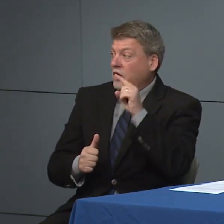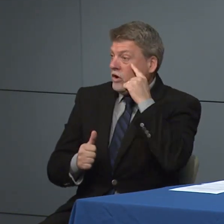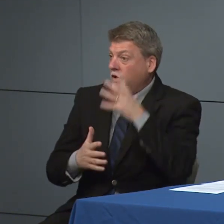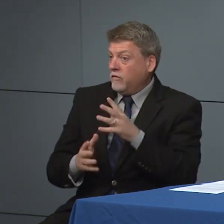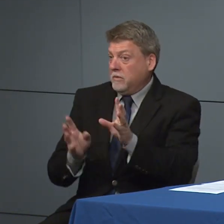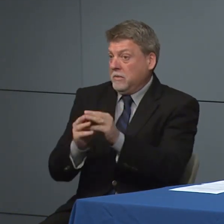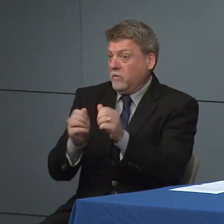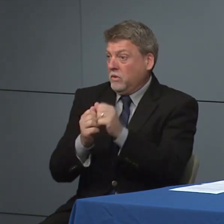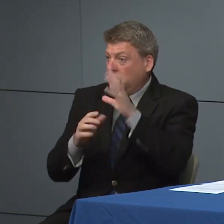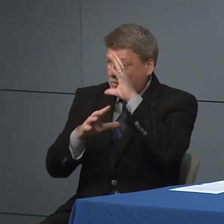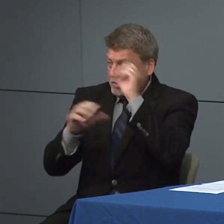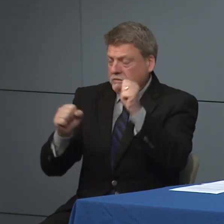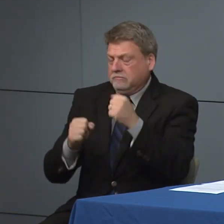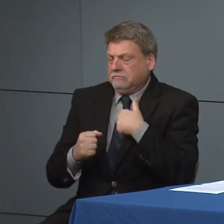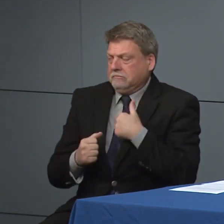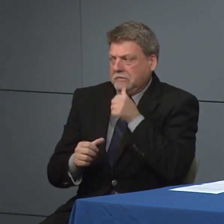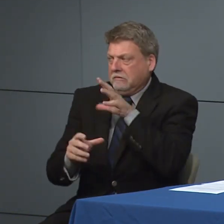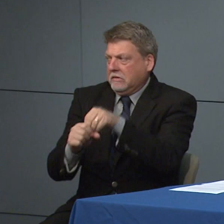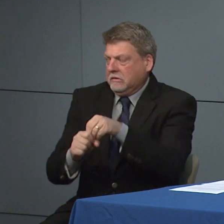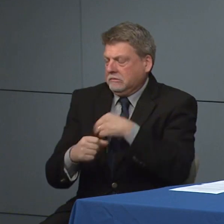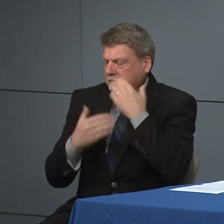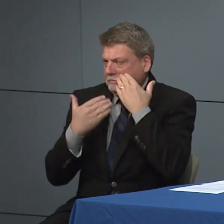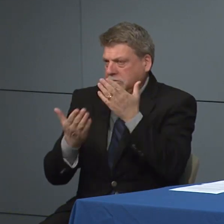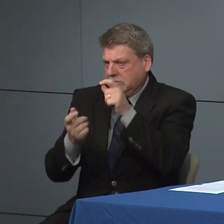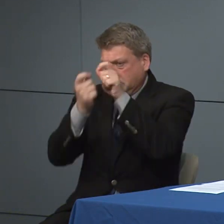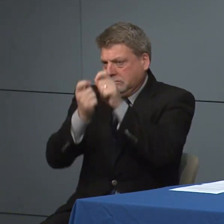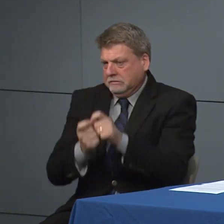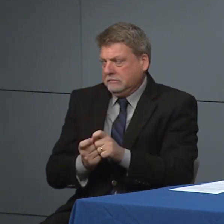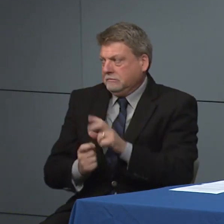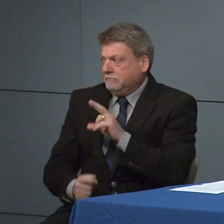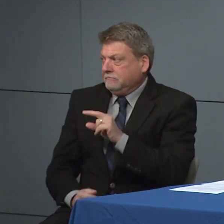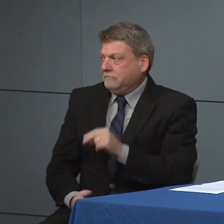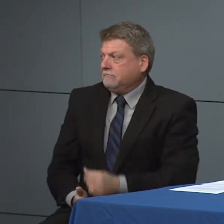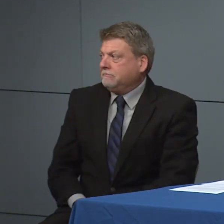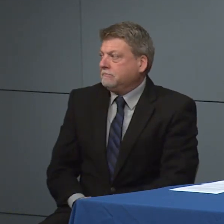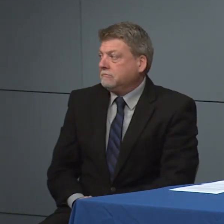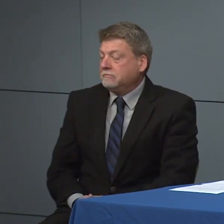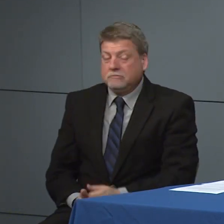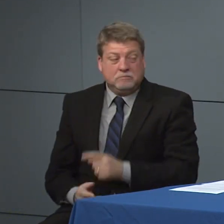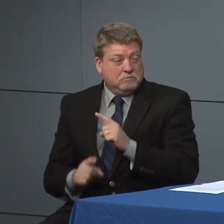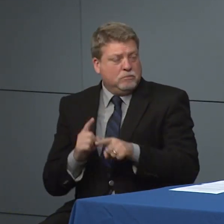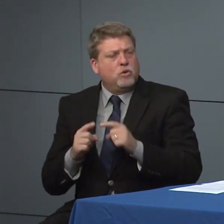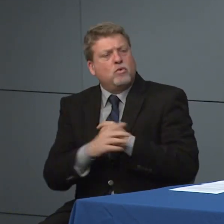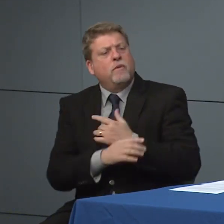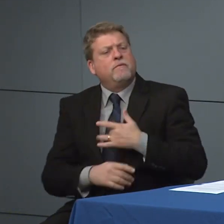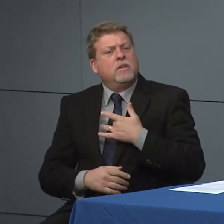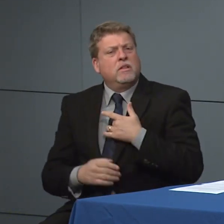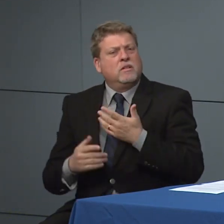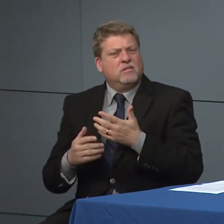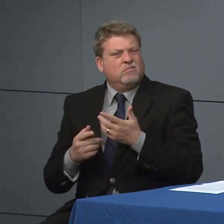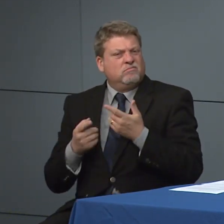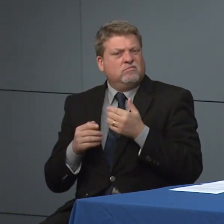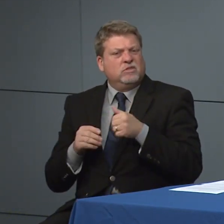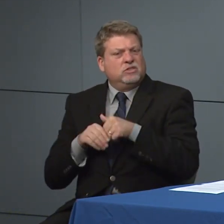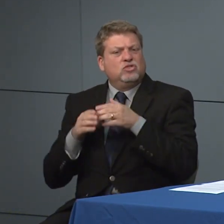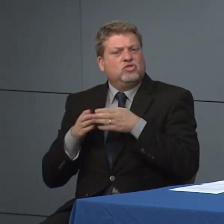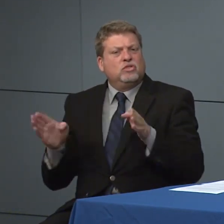spoke to the to the president. So I'm I'm not aware of that of that conversation.